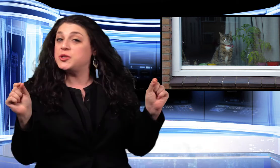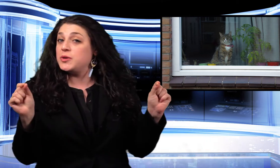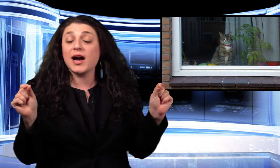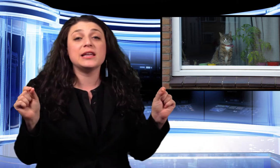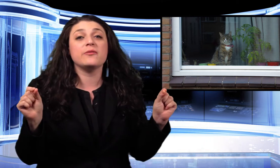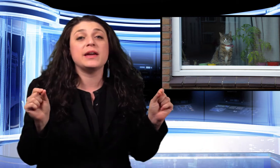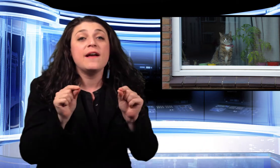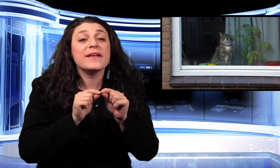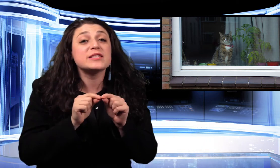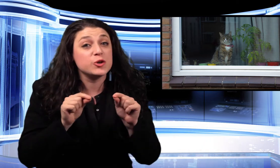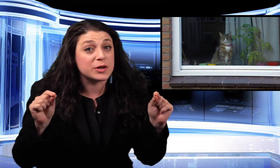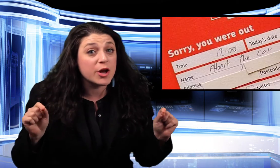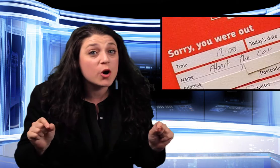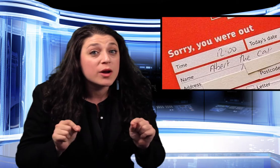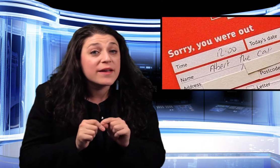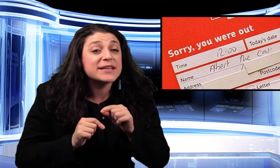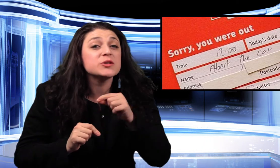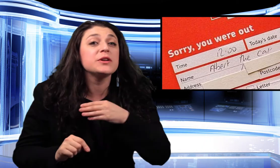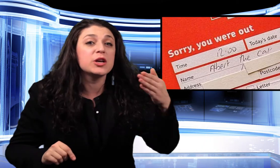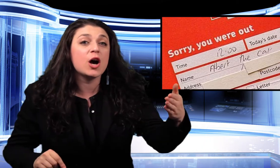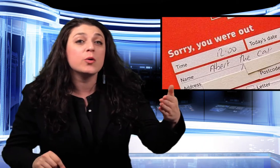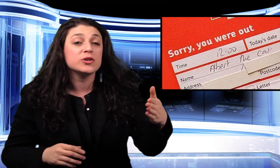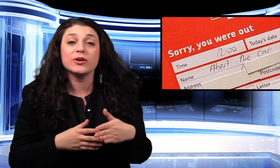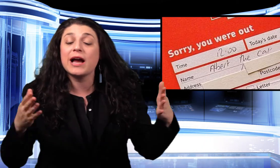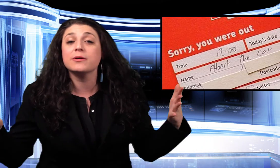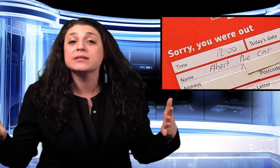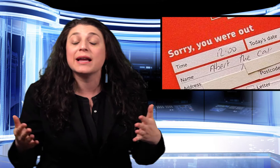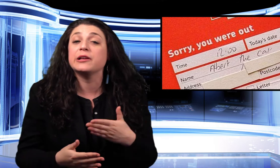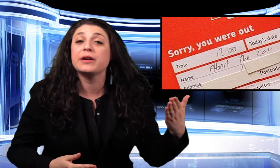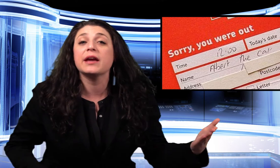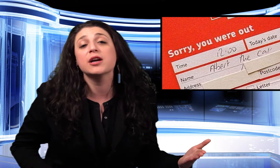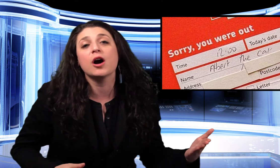Do not leave me that stupid note that tells me to go during hours I clearly can't go cause